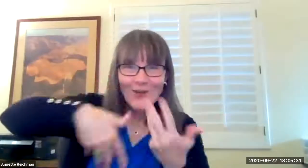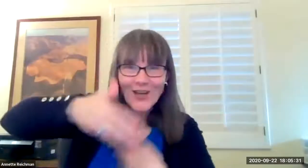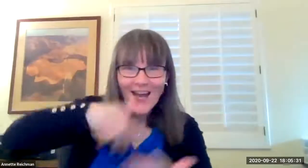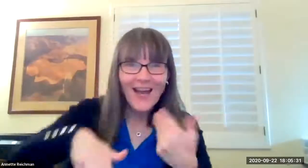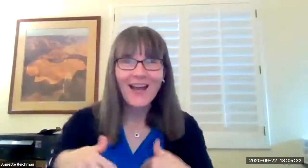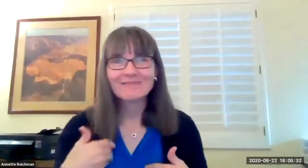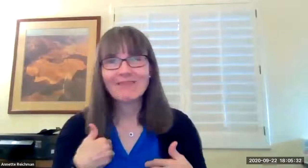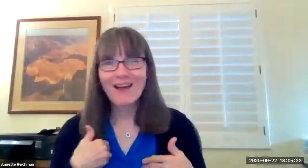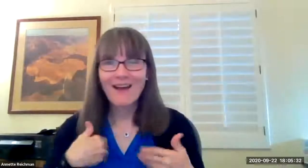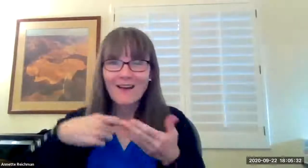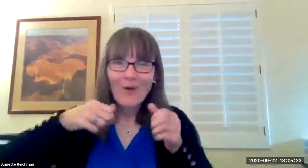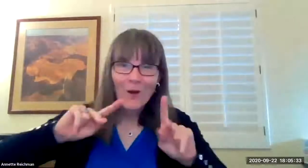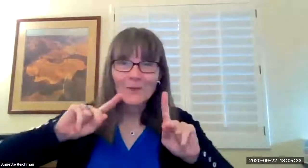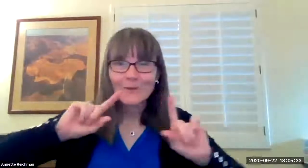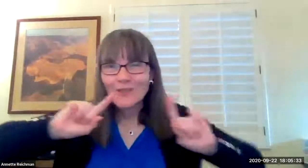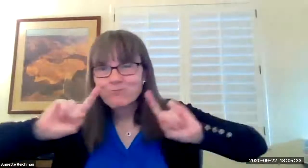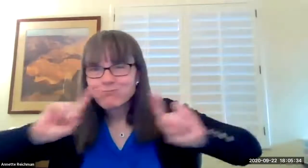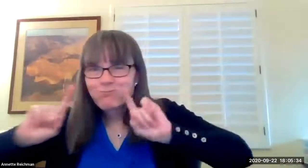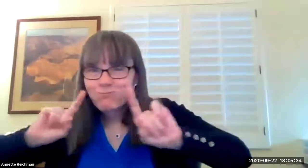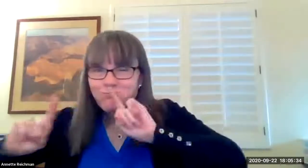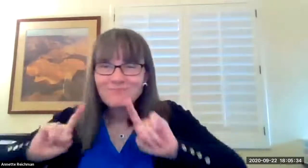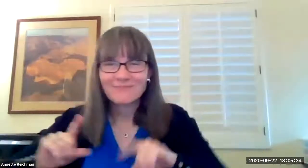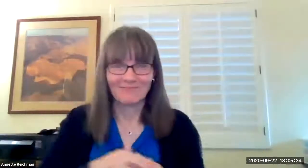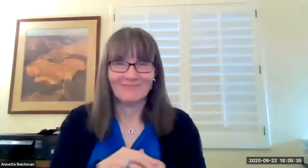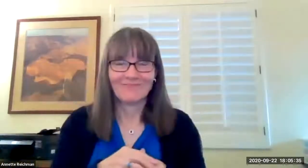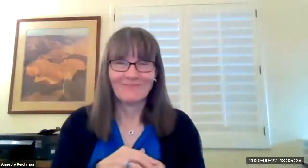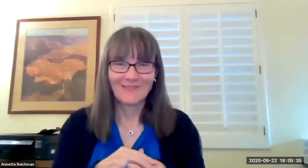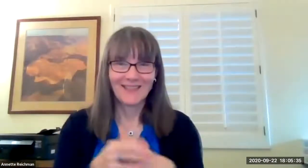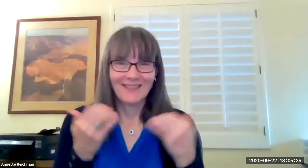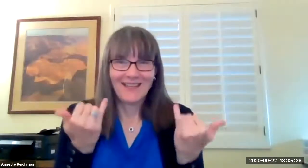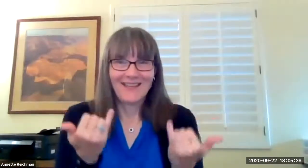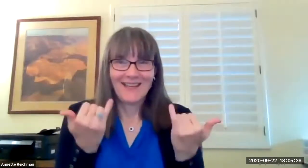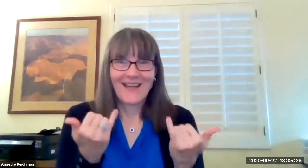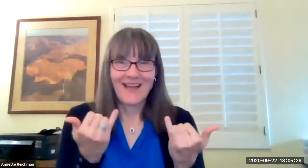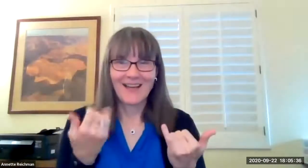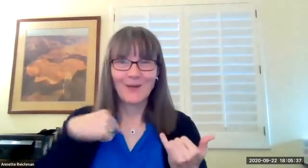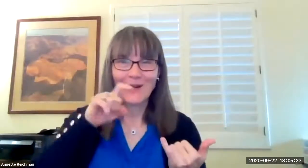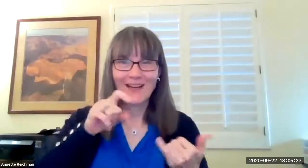in different activities we're able to